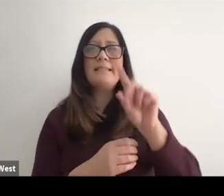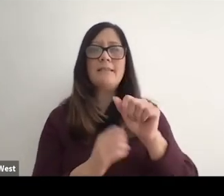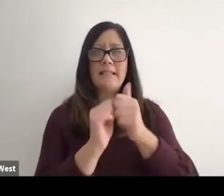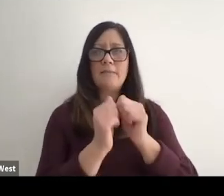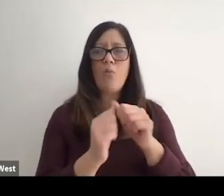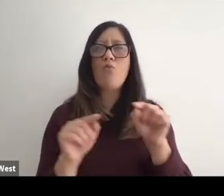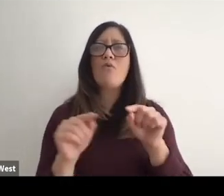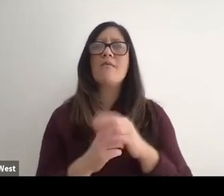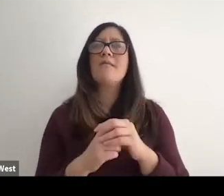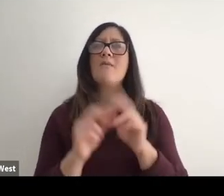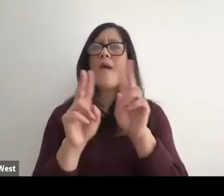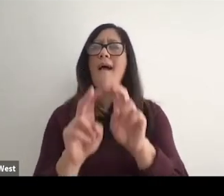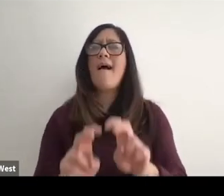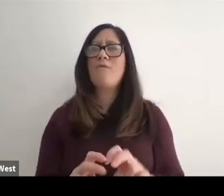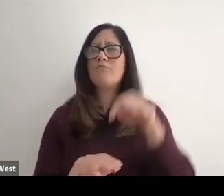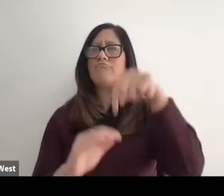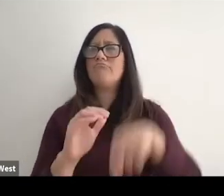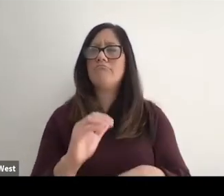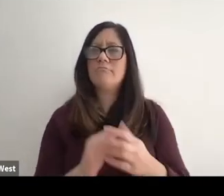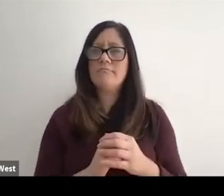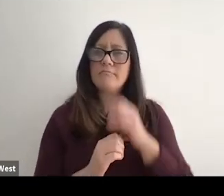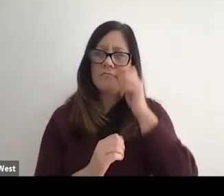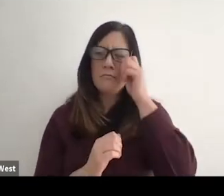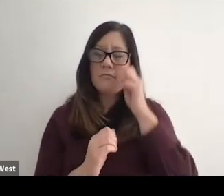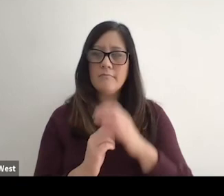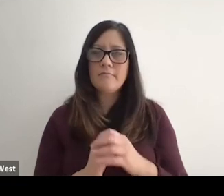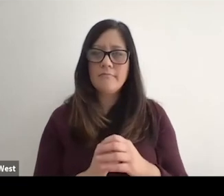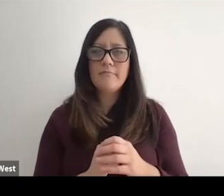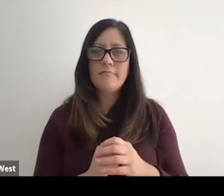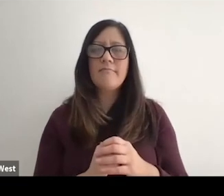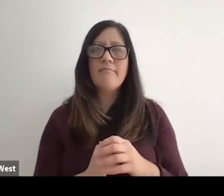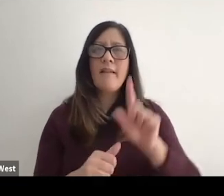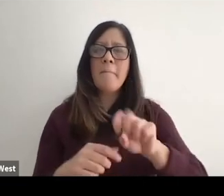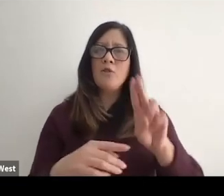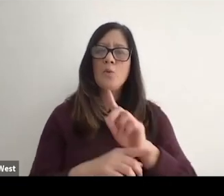That is another one which we have to to look at quite. I think with a different lens